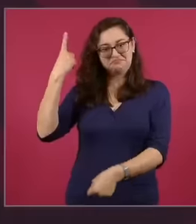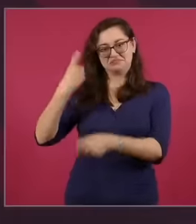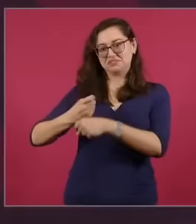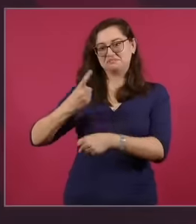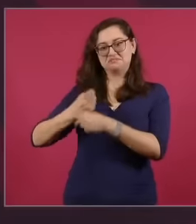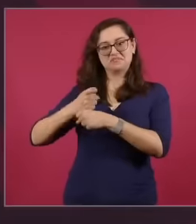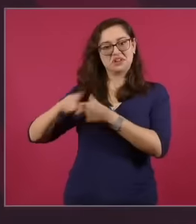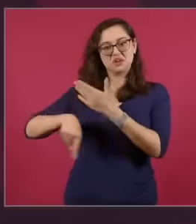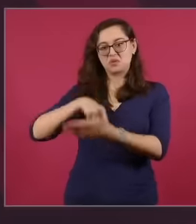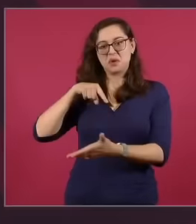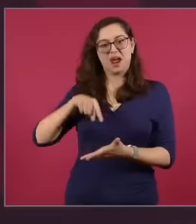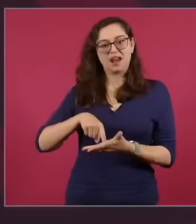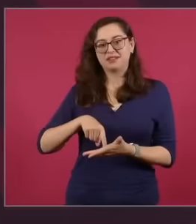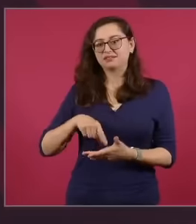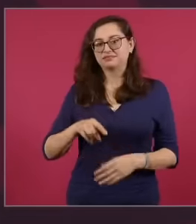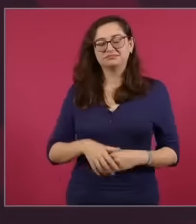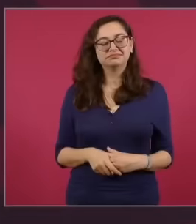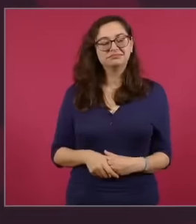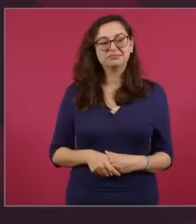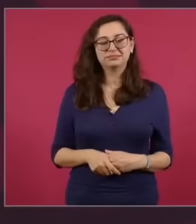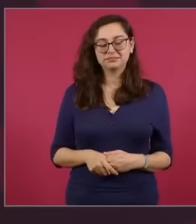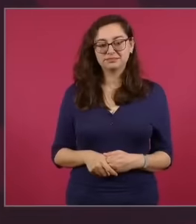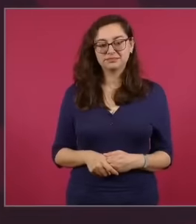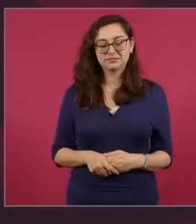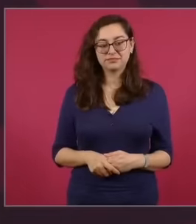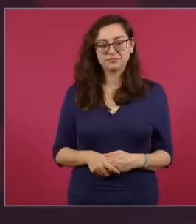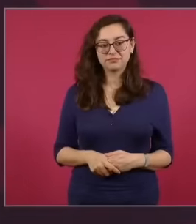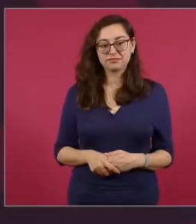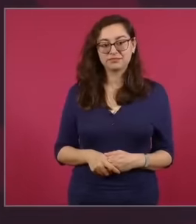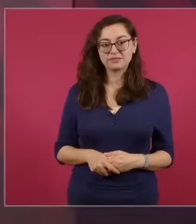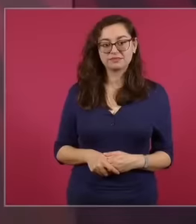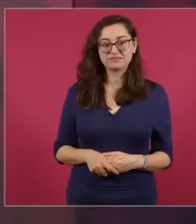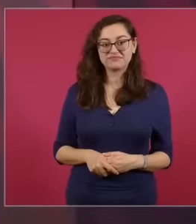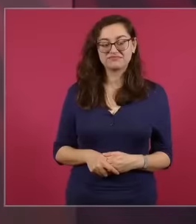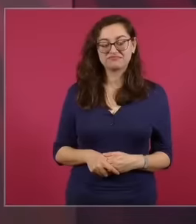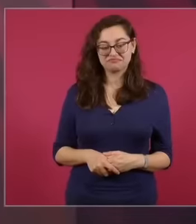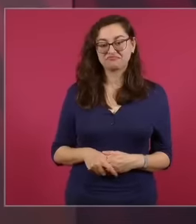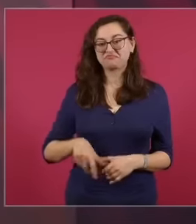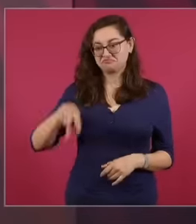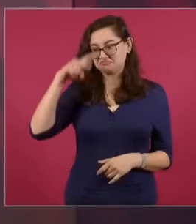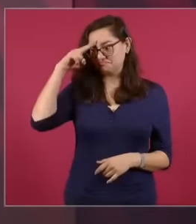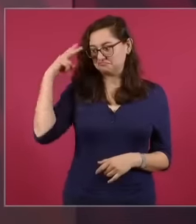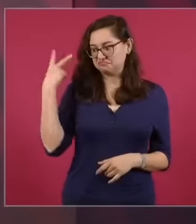We are in first place Mexico is a power